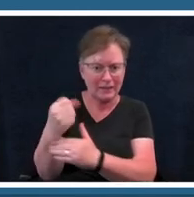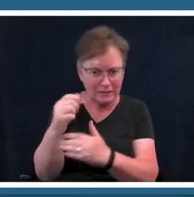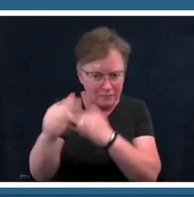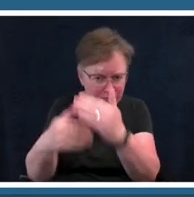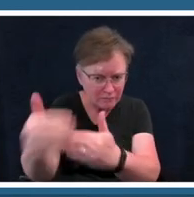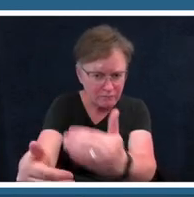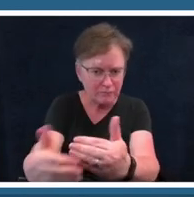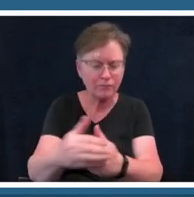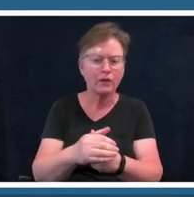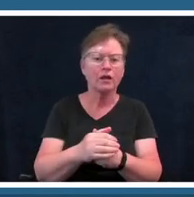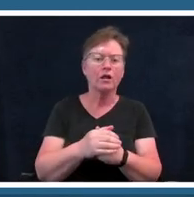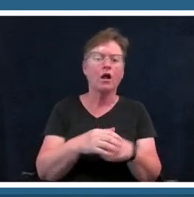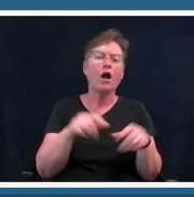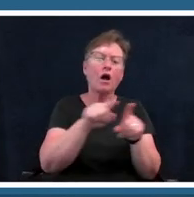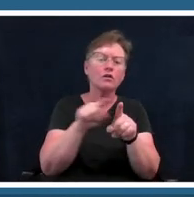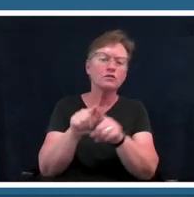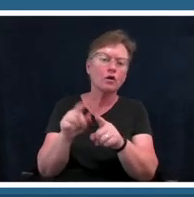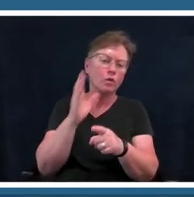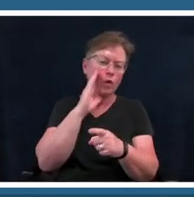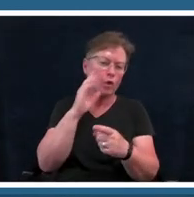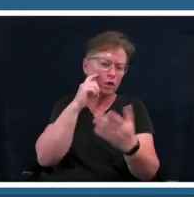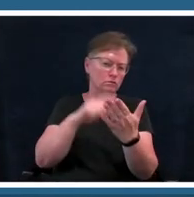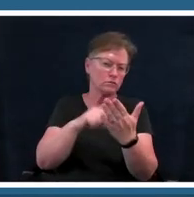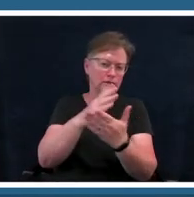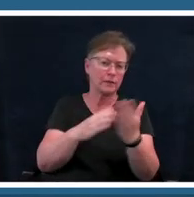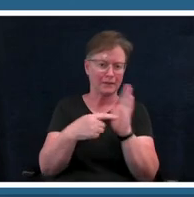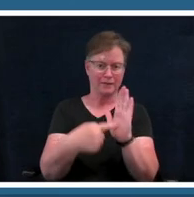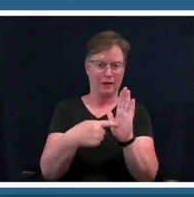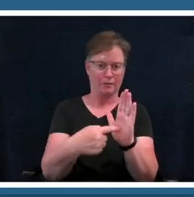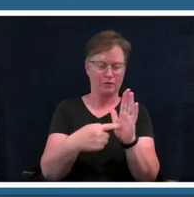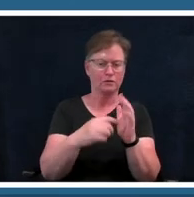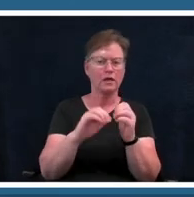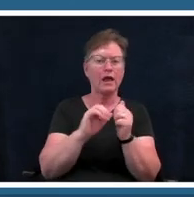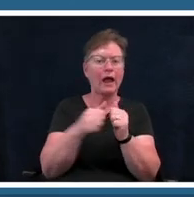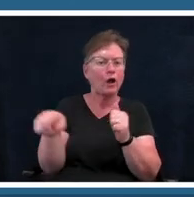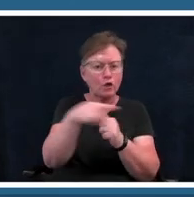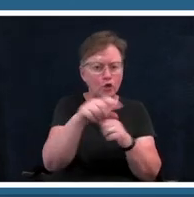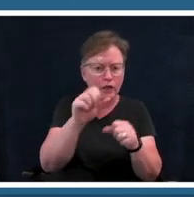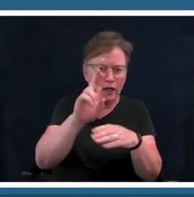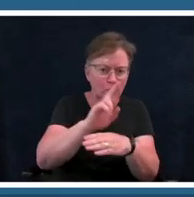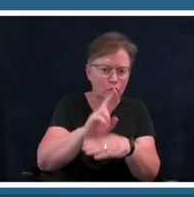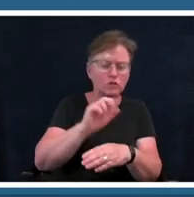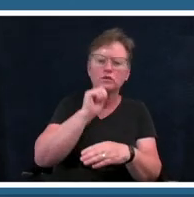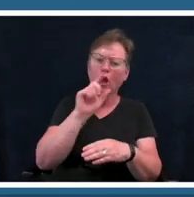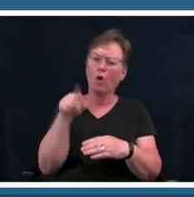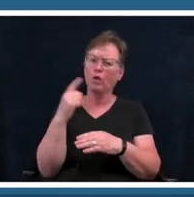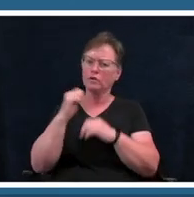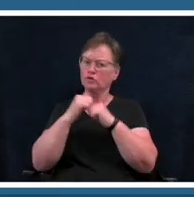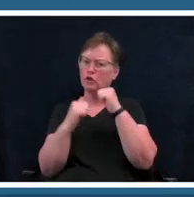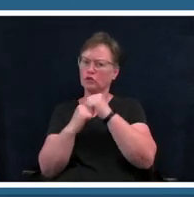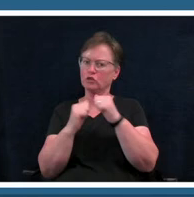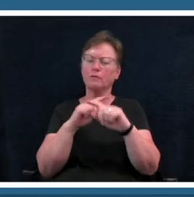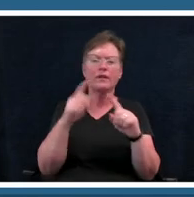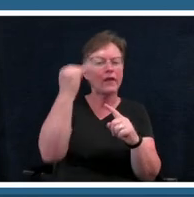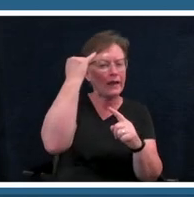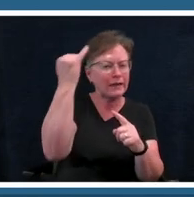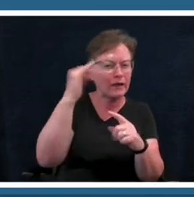take a look at some examples of how you can utilize not only the structure but